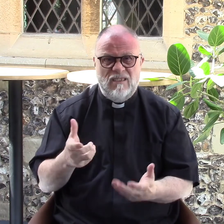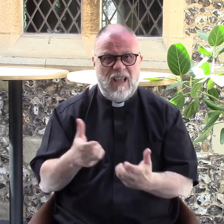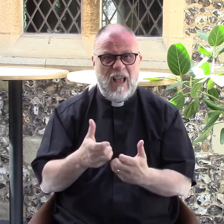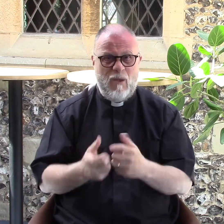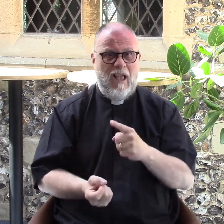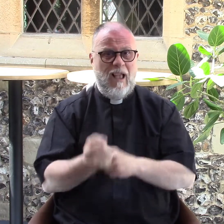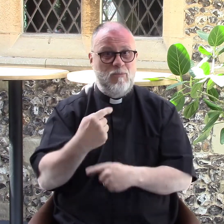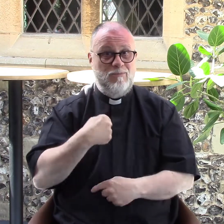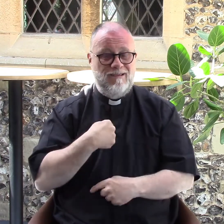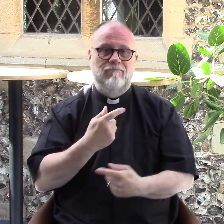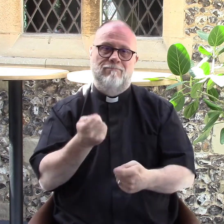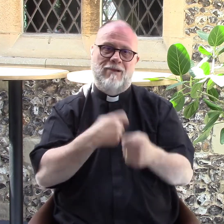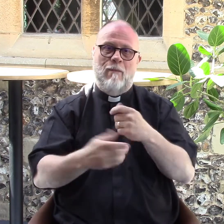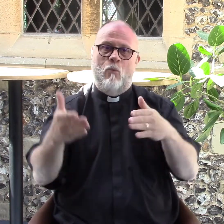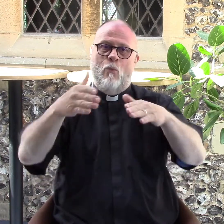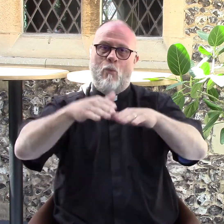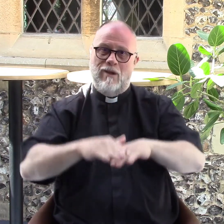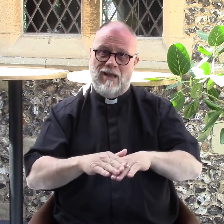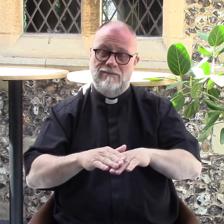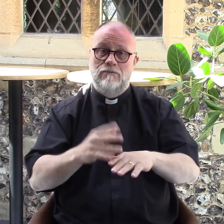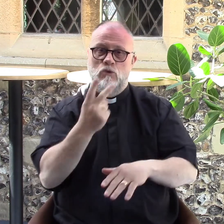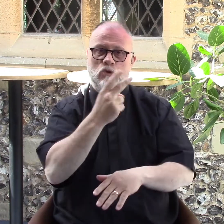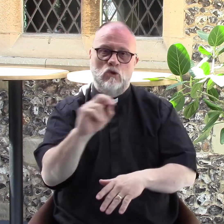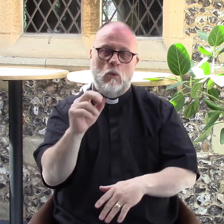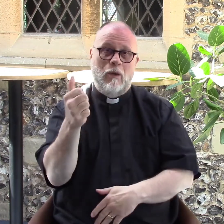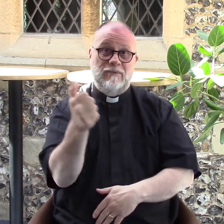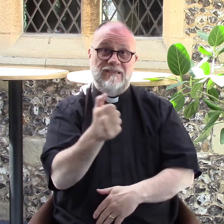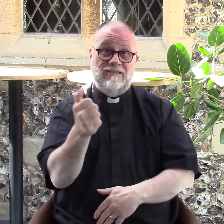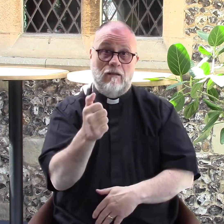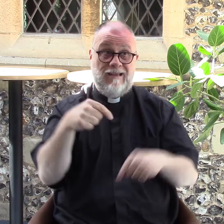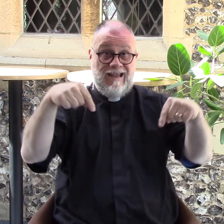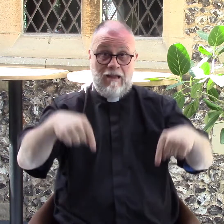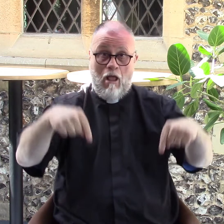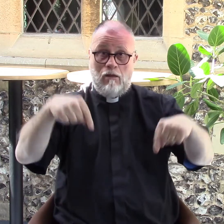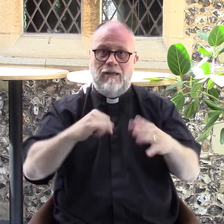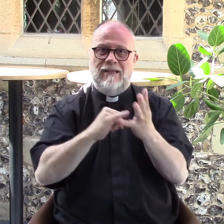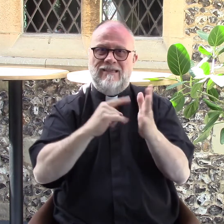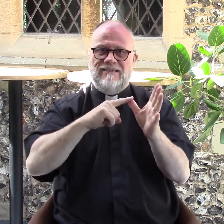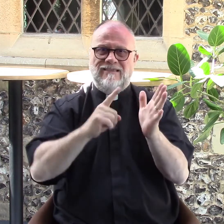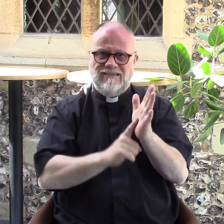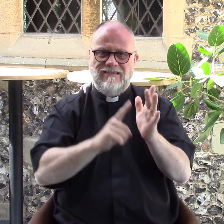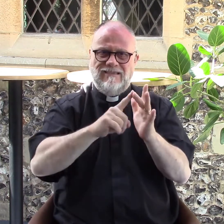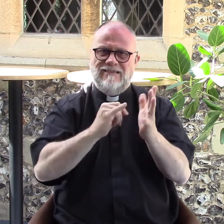and that's how it happened that I became ordained in 2016, here in Salisbury cathedral.